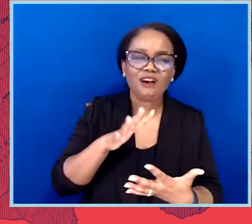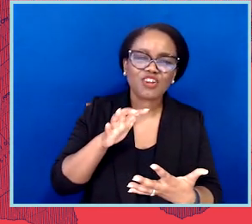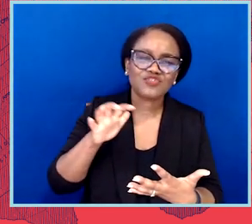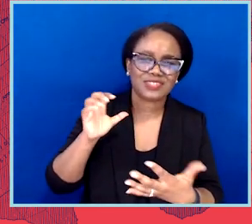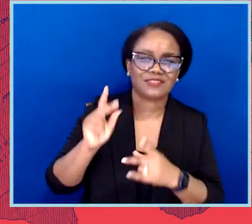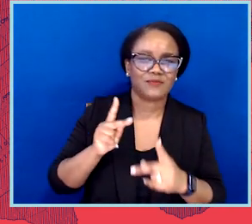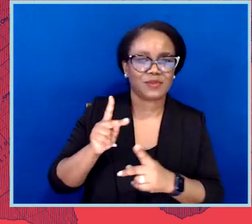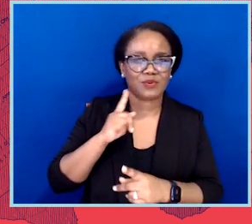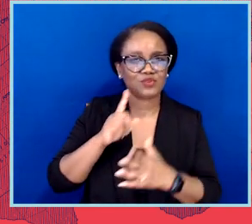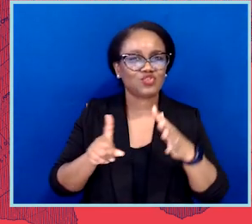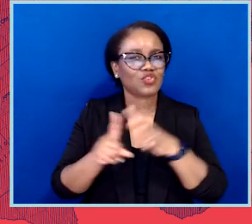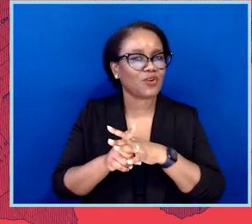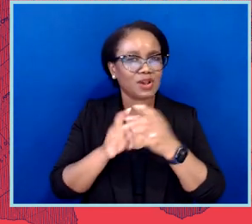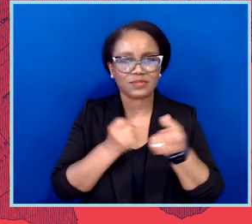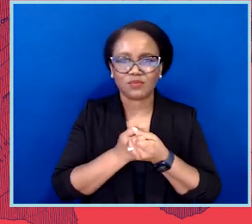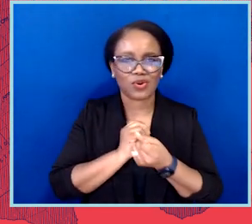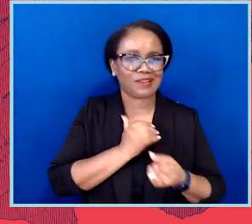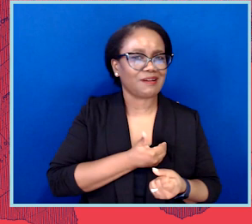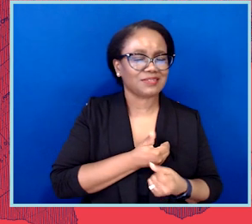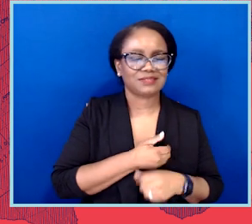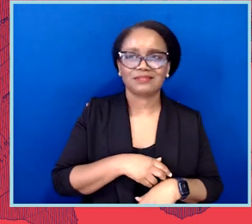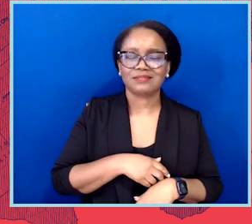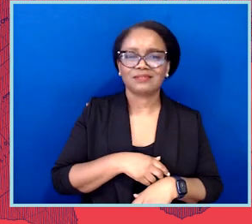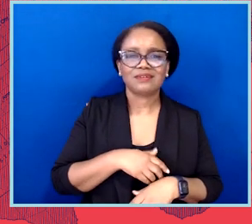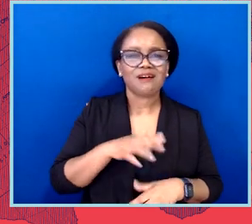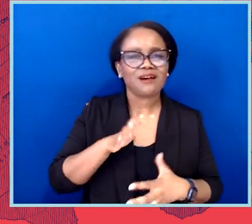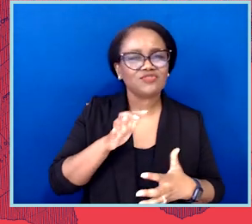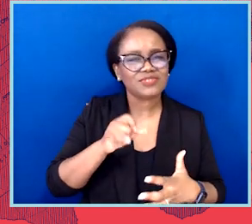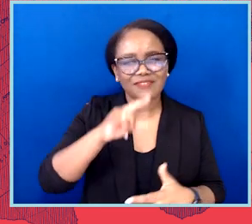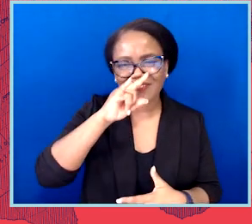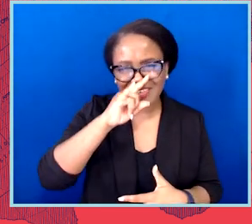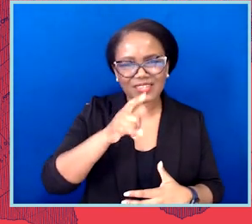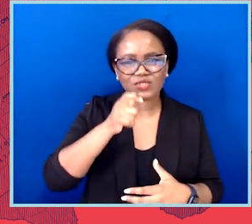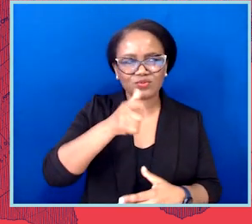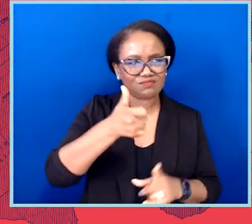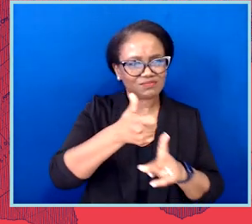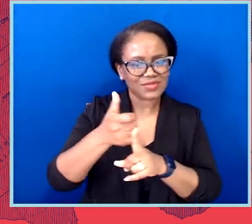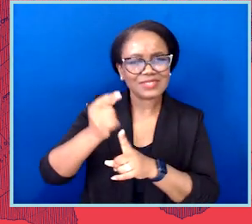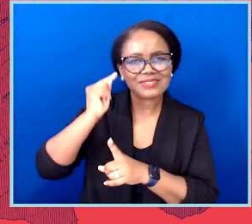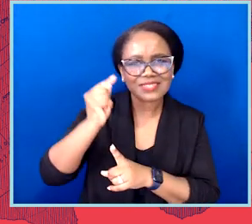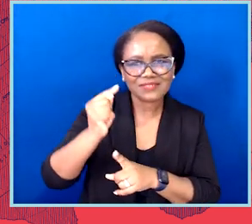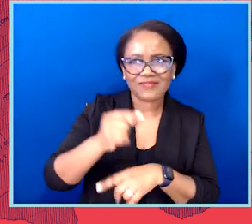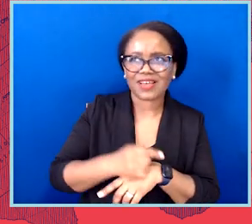So many kids, you know, testifying so poignantly and begging these lawmakers, like I was saying,